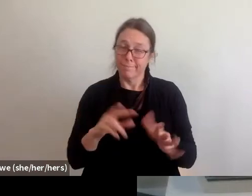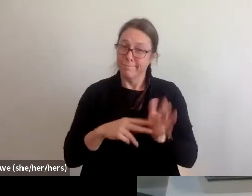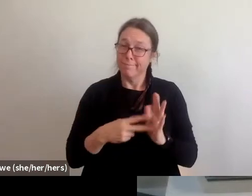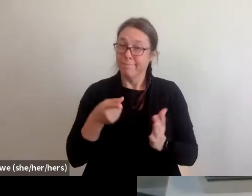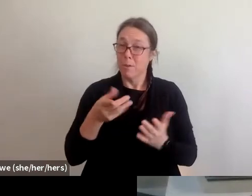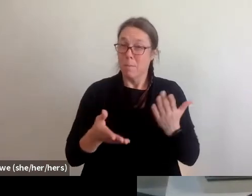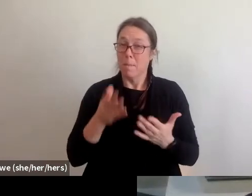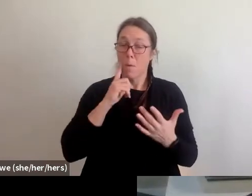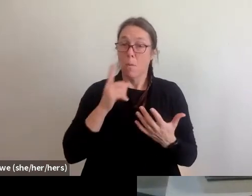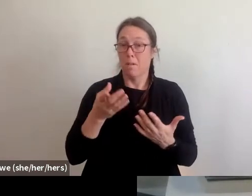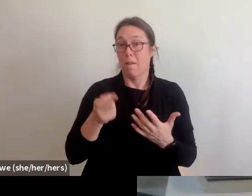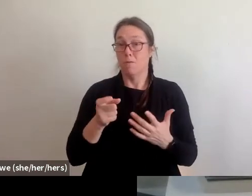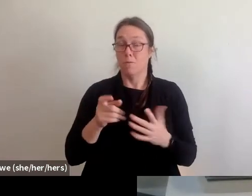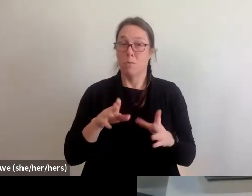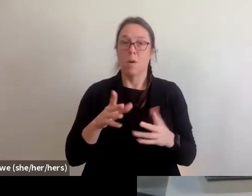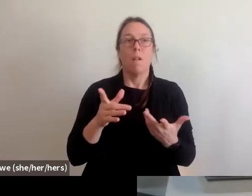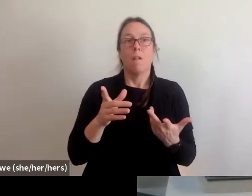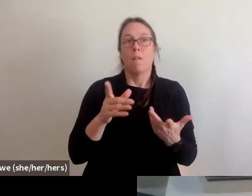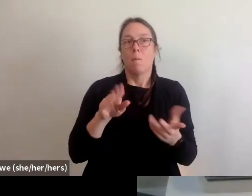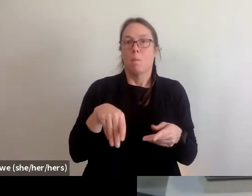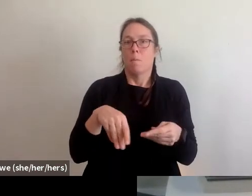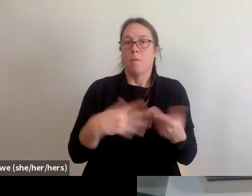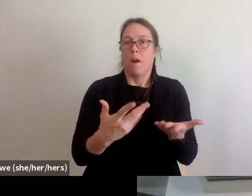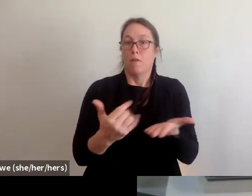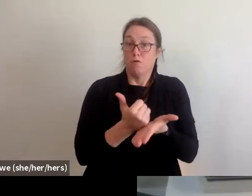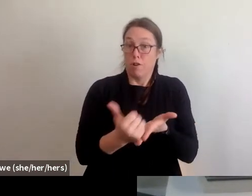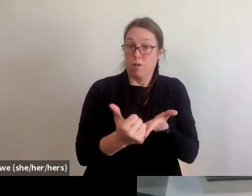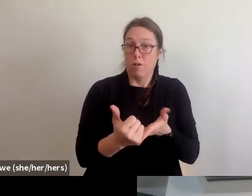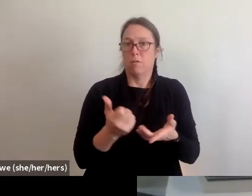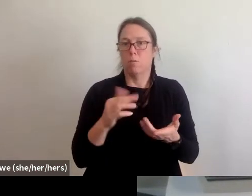to put down a credit card when you access that program or something like that.